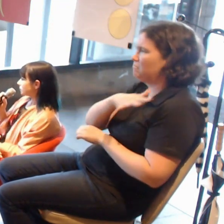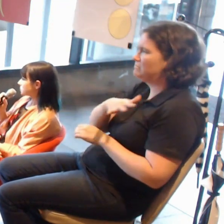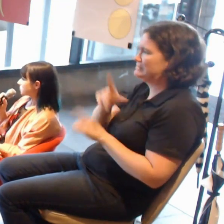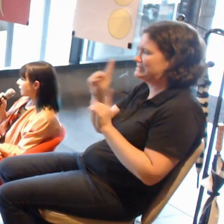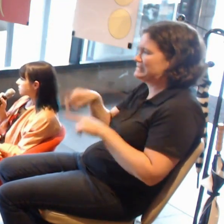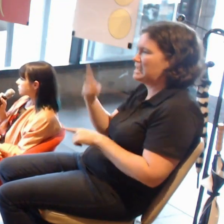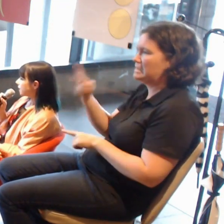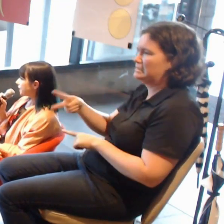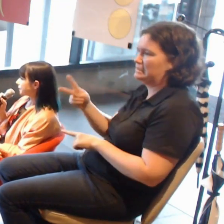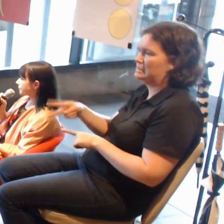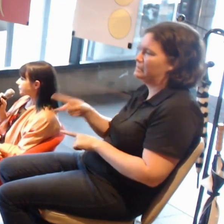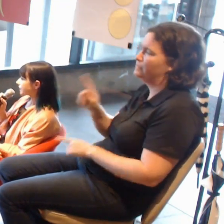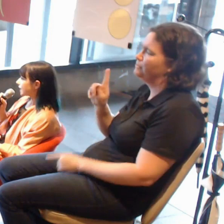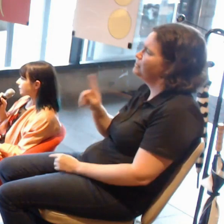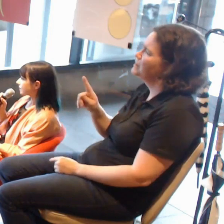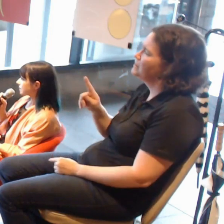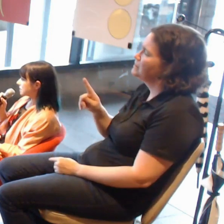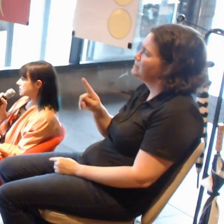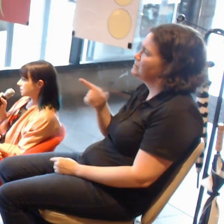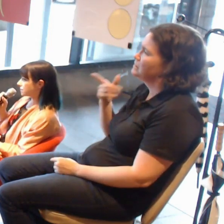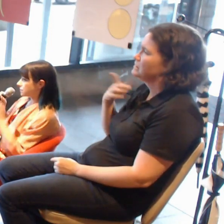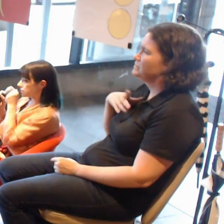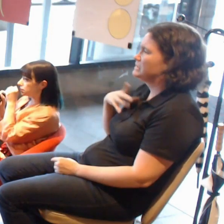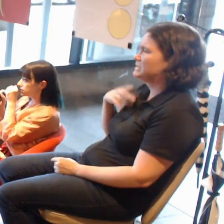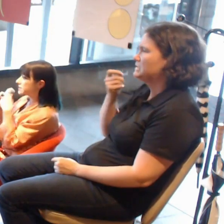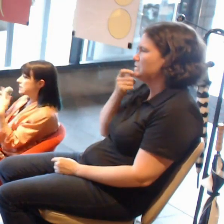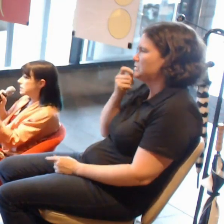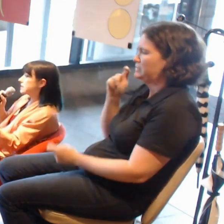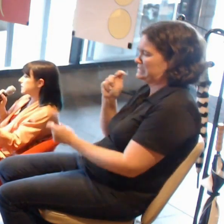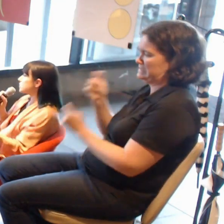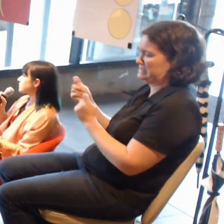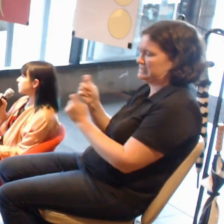I think it's an extension of what we are ready have.